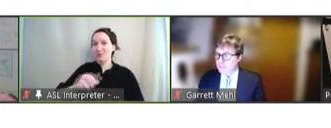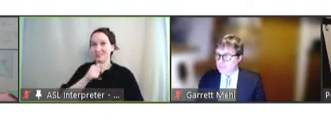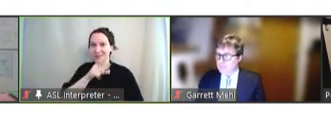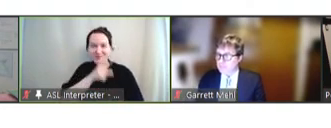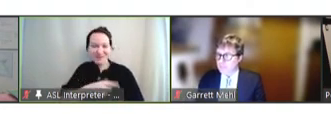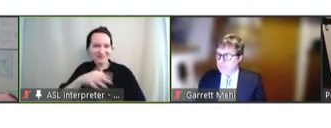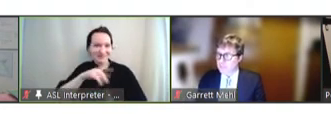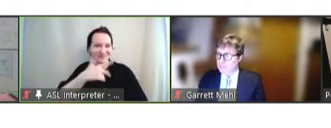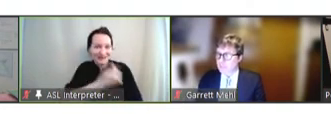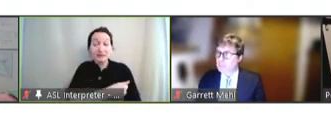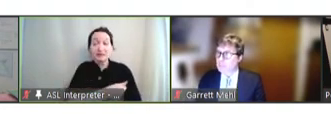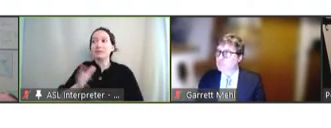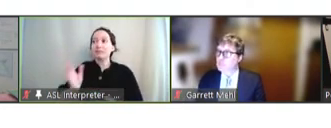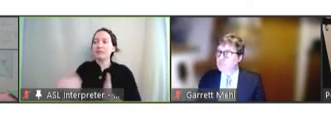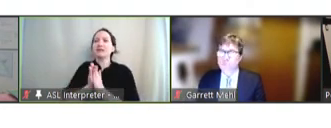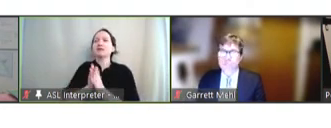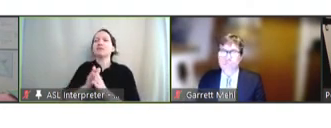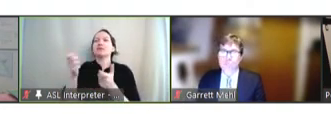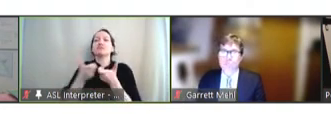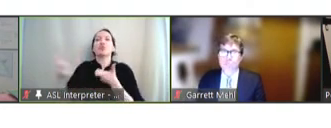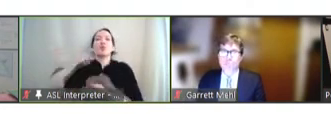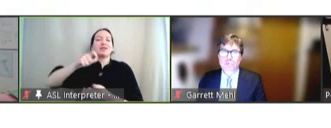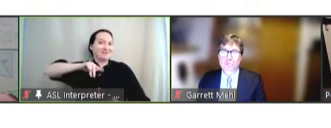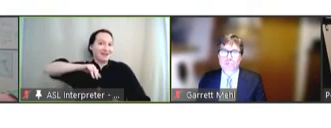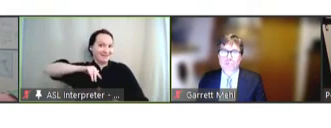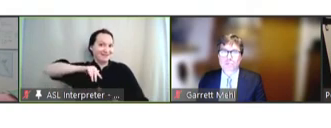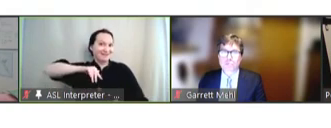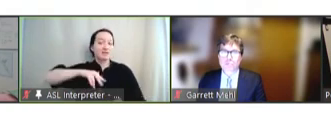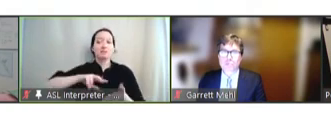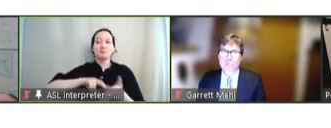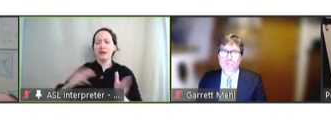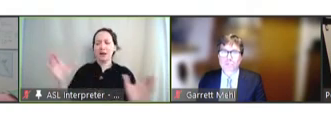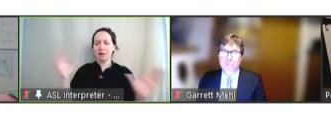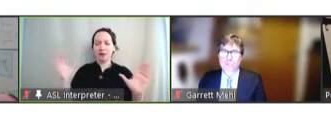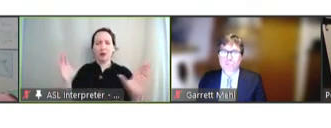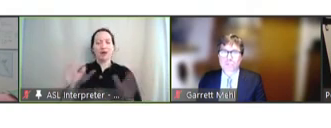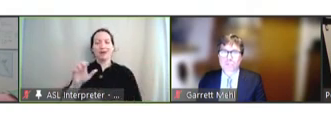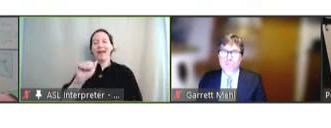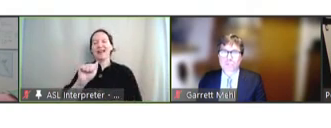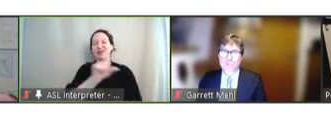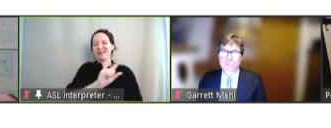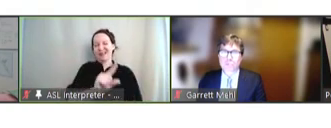to do a superiority study, which is to compare it with the AstraZeneca vaccine. And it was, in terms